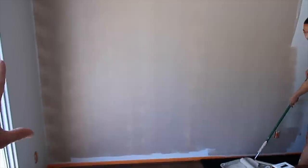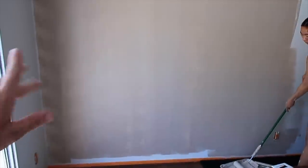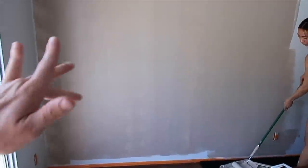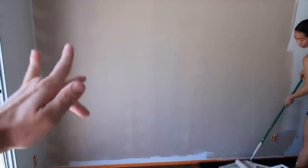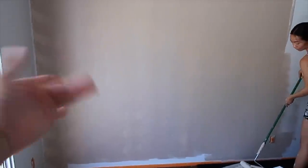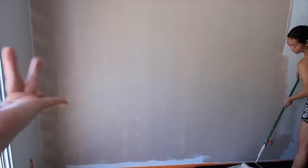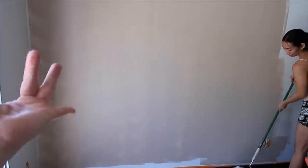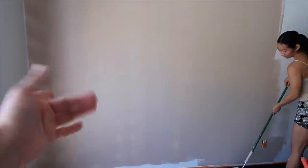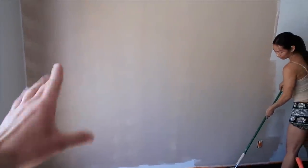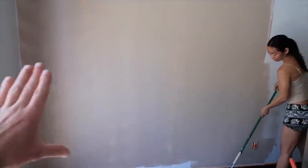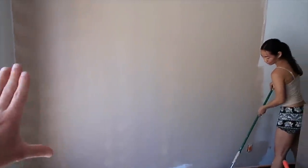R: light coat first